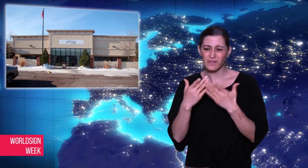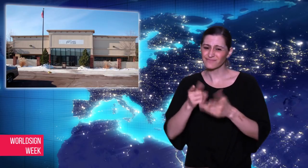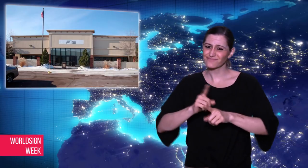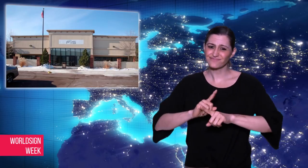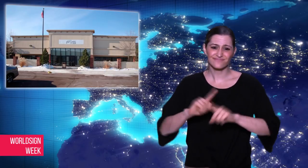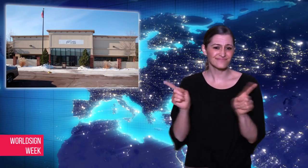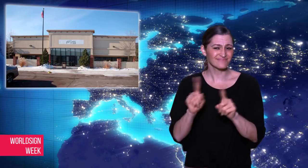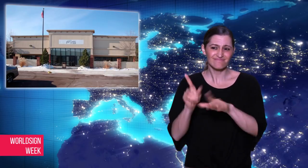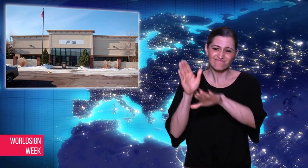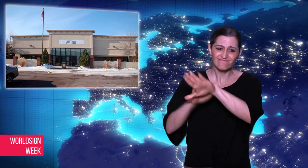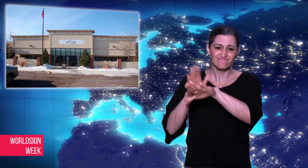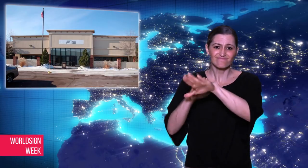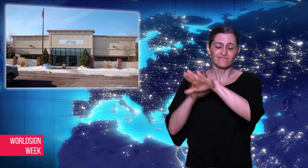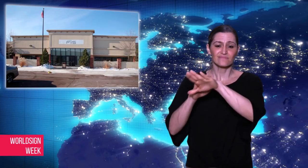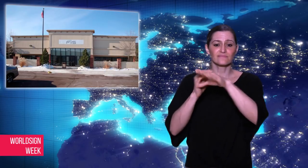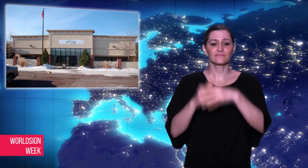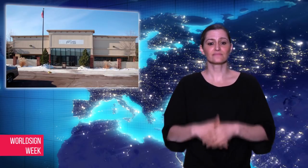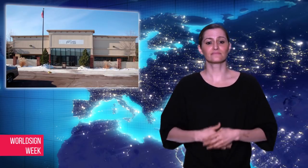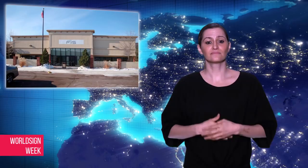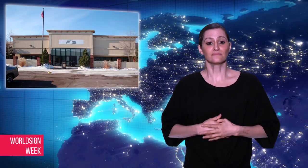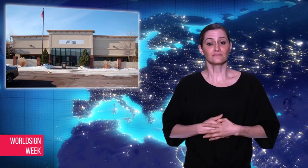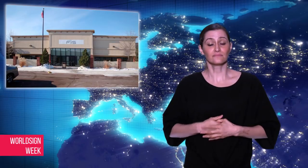the government.